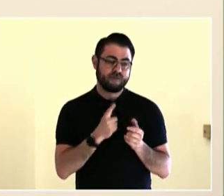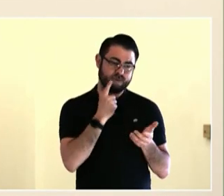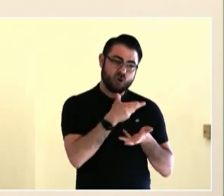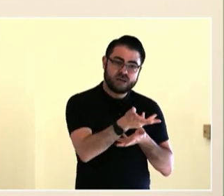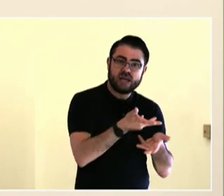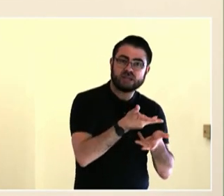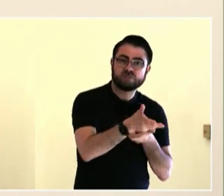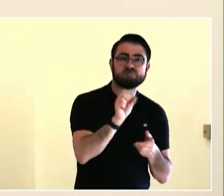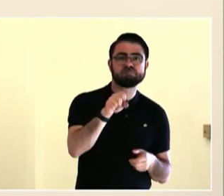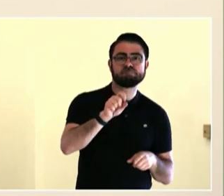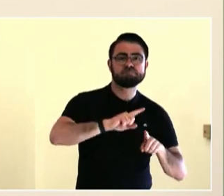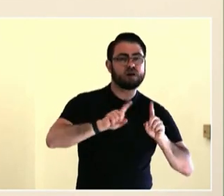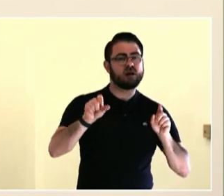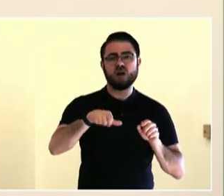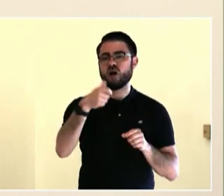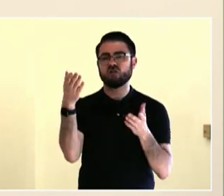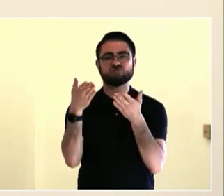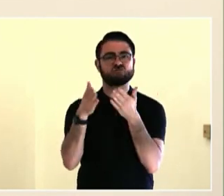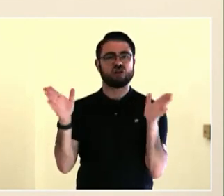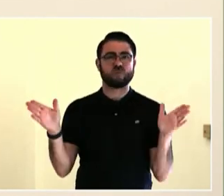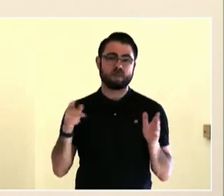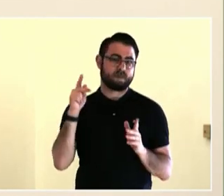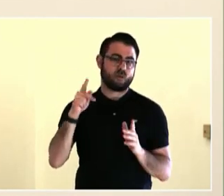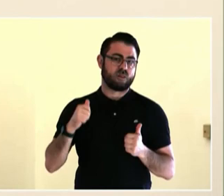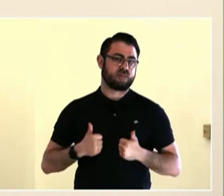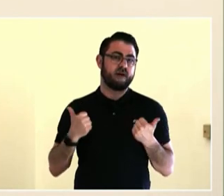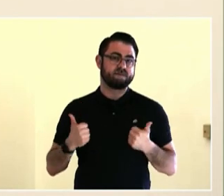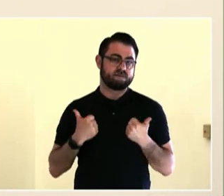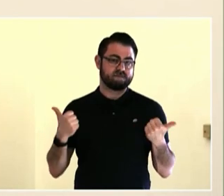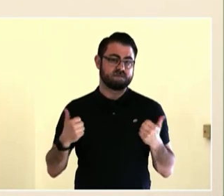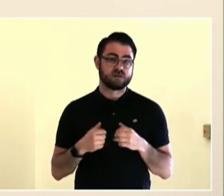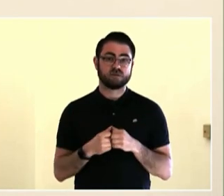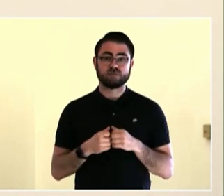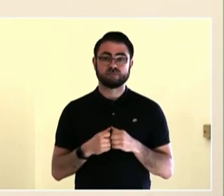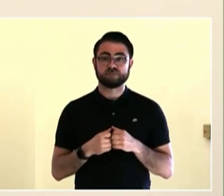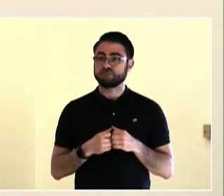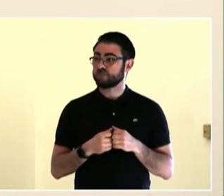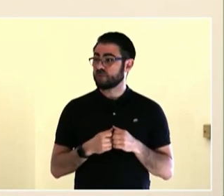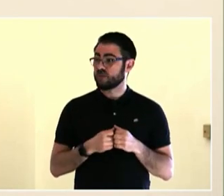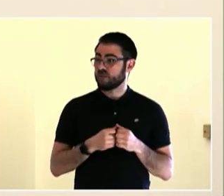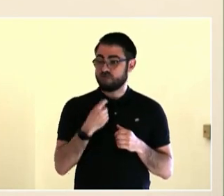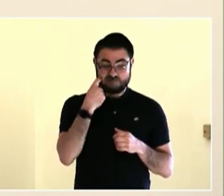Maybe you've decided to stop eating meat.